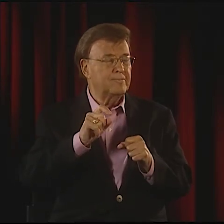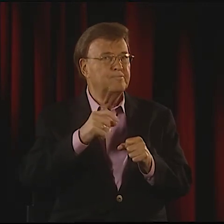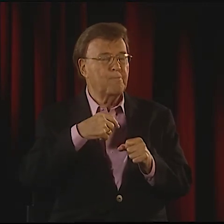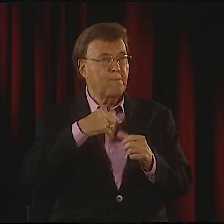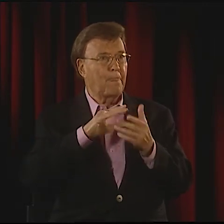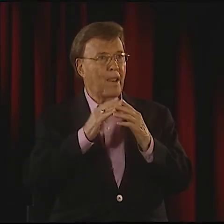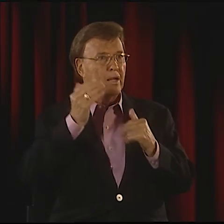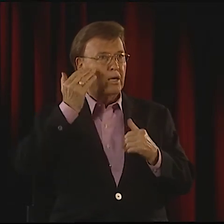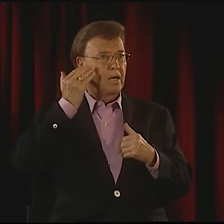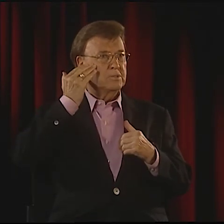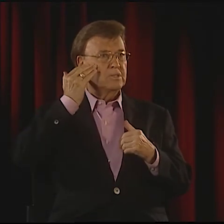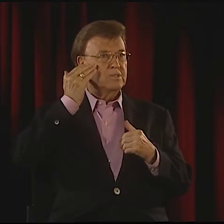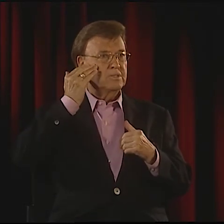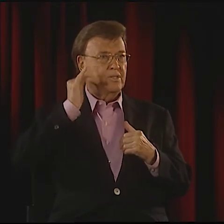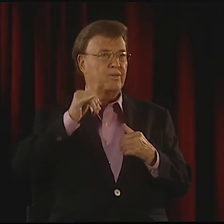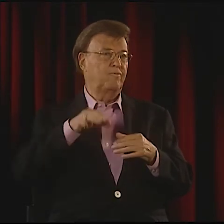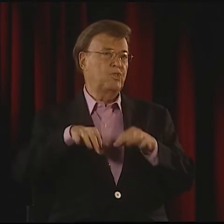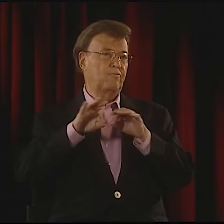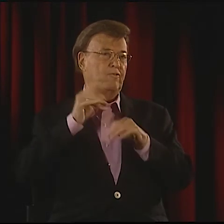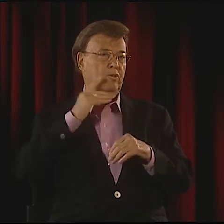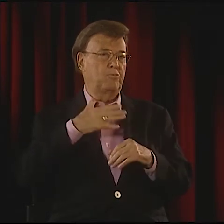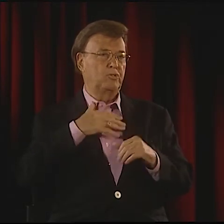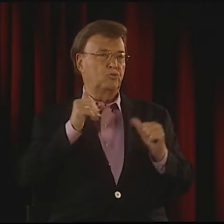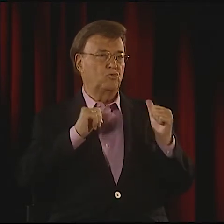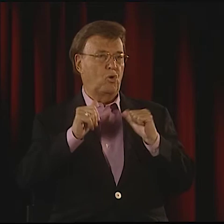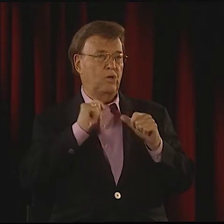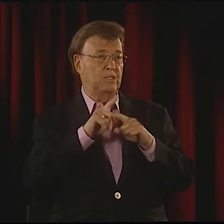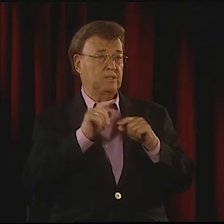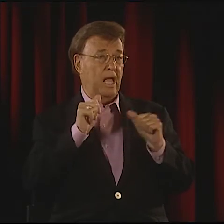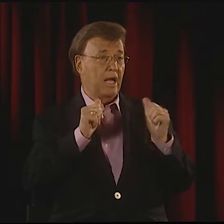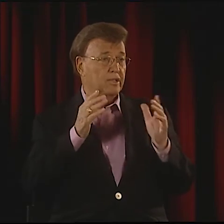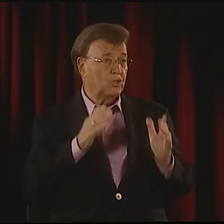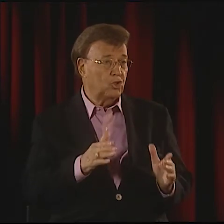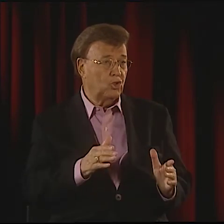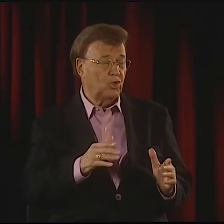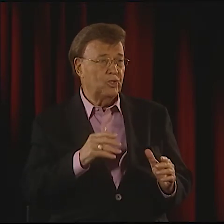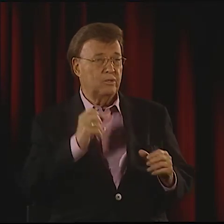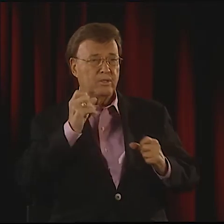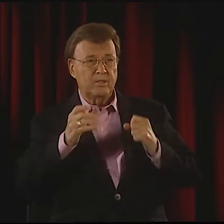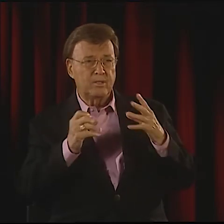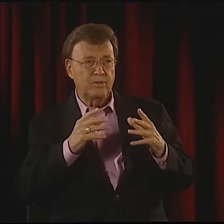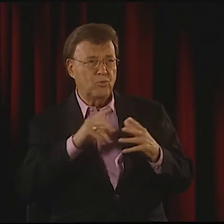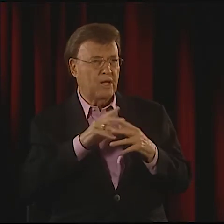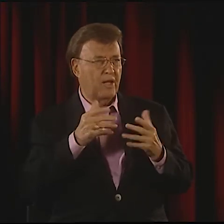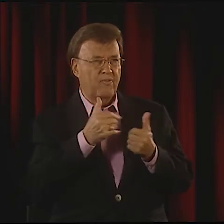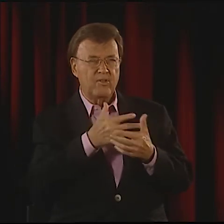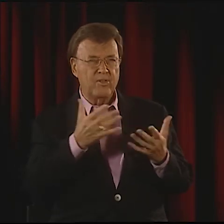THAT'S HOW MARCEAU EXPLAINED IT TO ME, THAT THAT'S WHAT PEOPLE NEED TO HEAR,